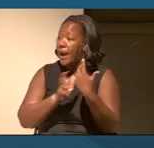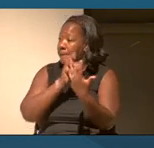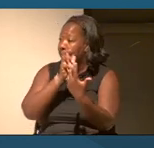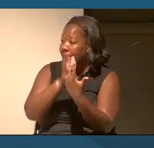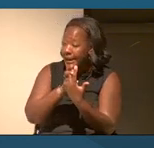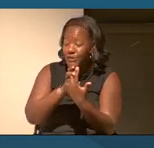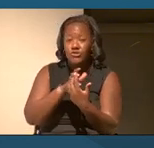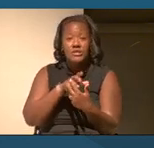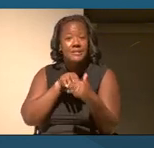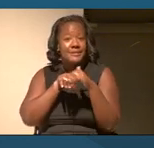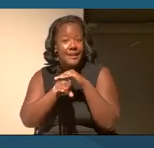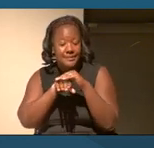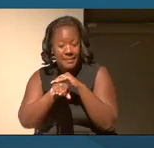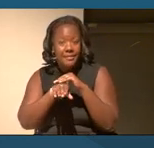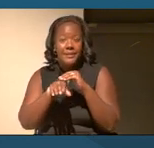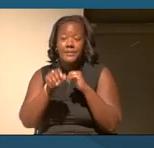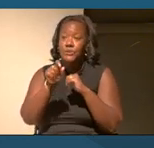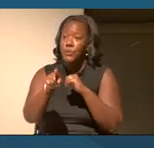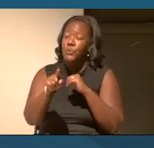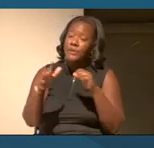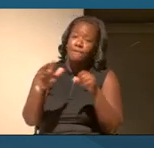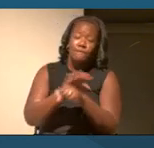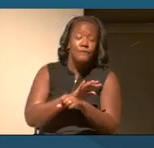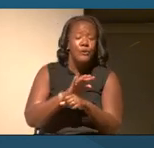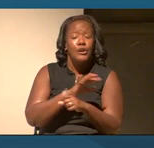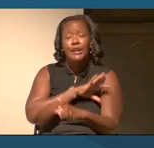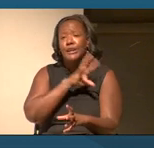would help you participate in the session, please let us know.